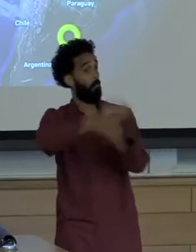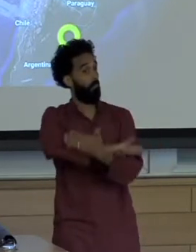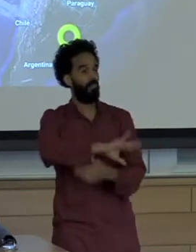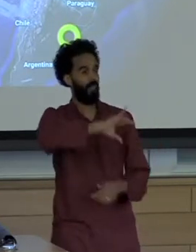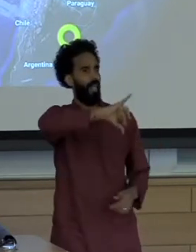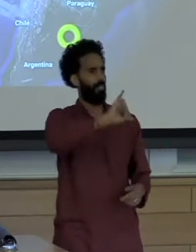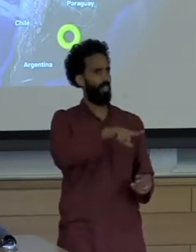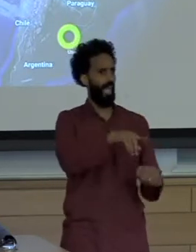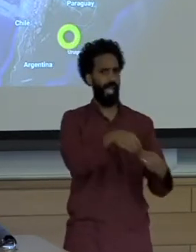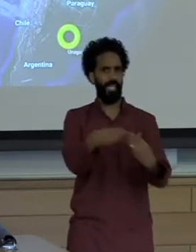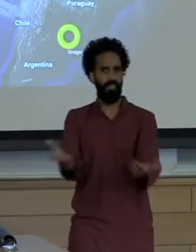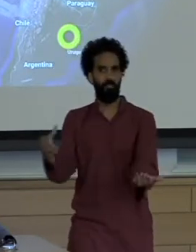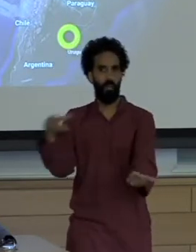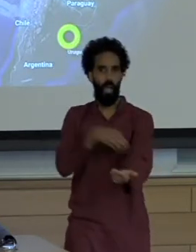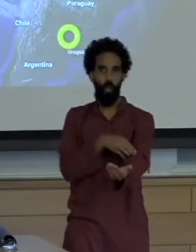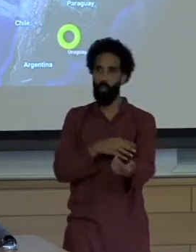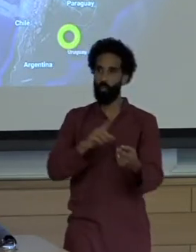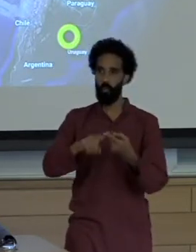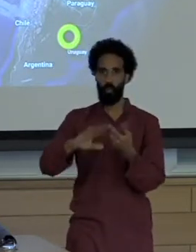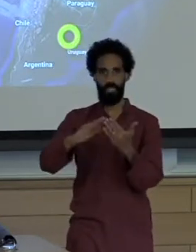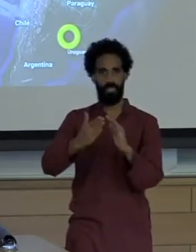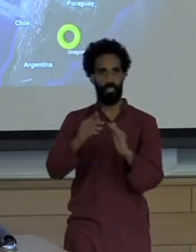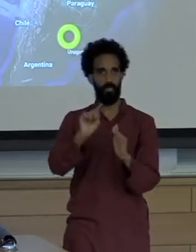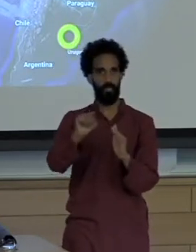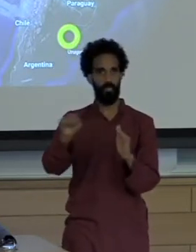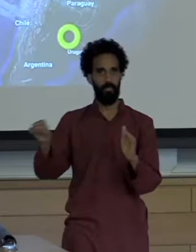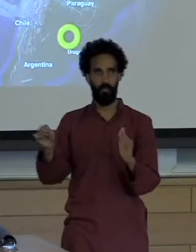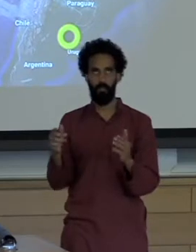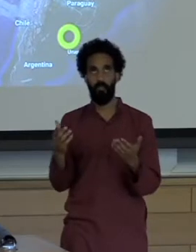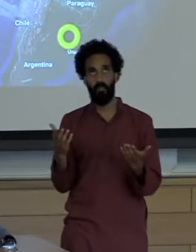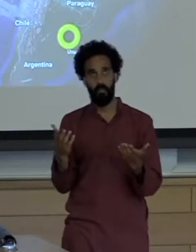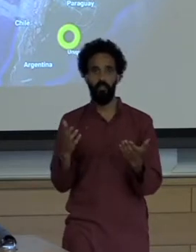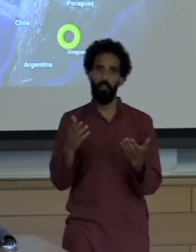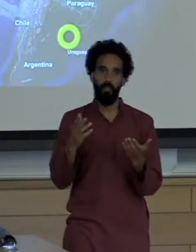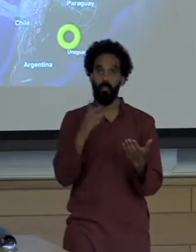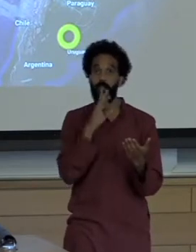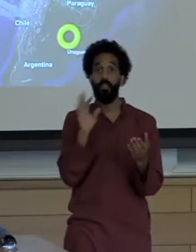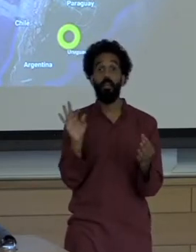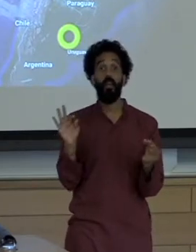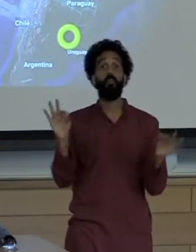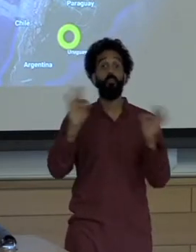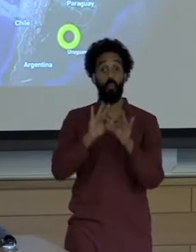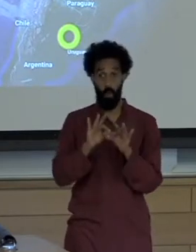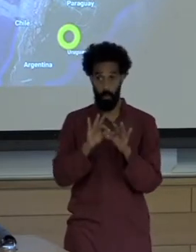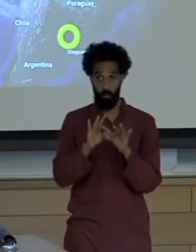We know that it's important to remind people who are not so familiar with